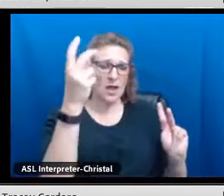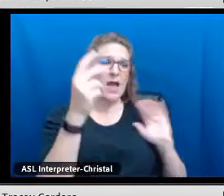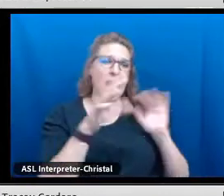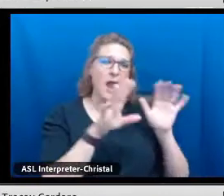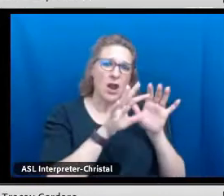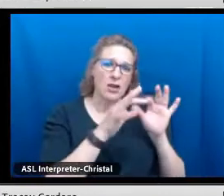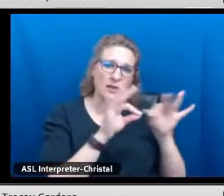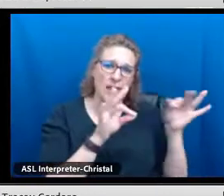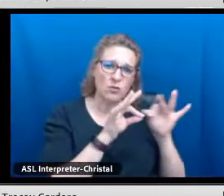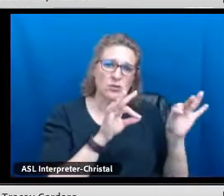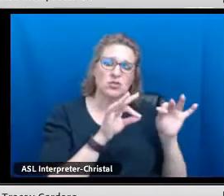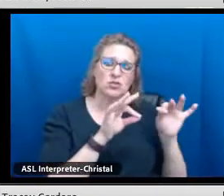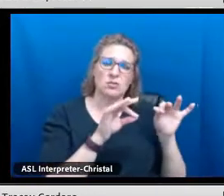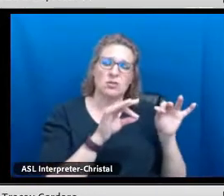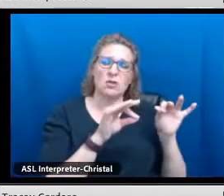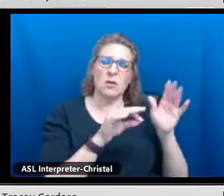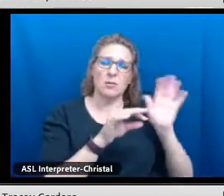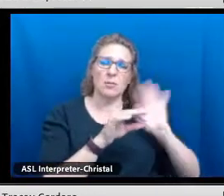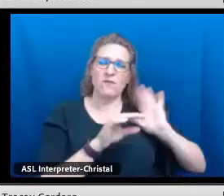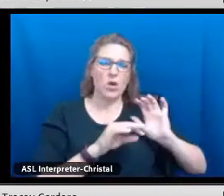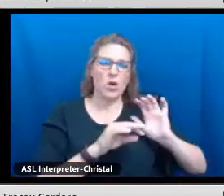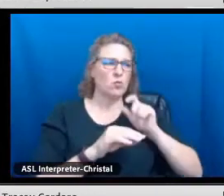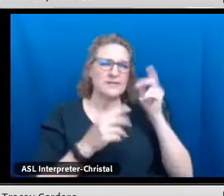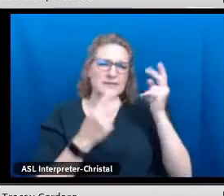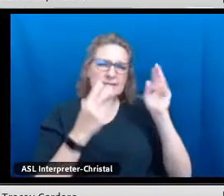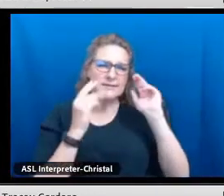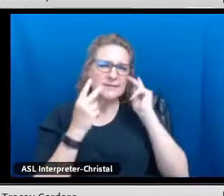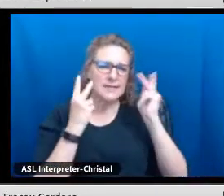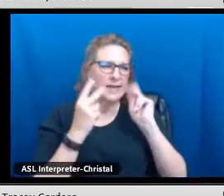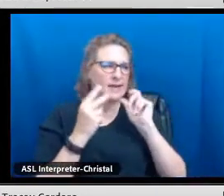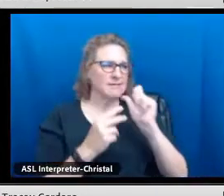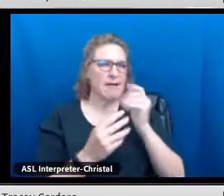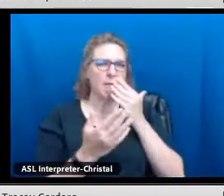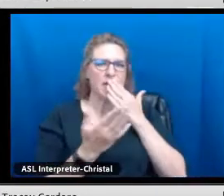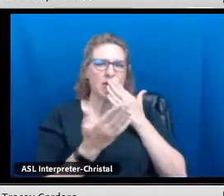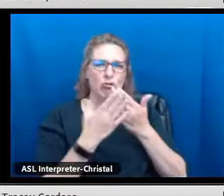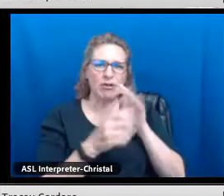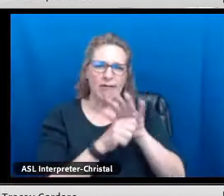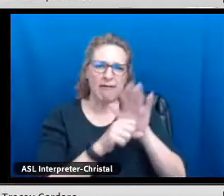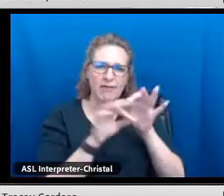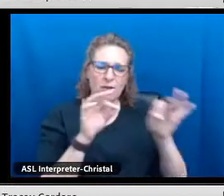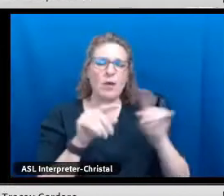up until high school, our language wasn't a standard. Our language wasn't good enough.